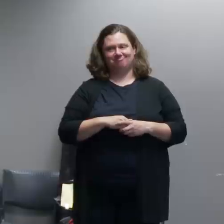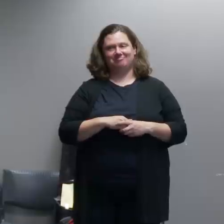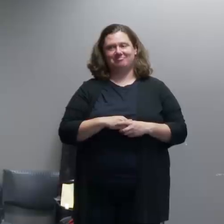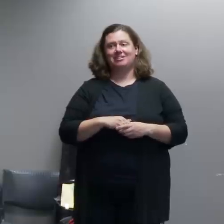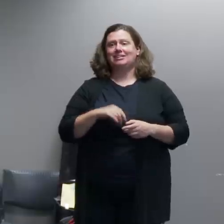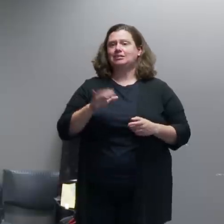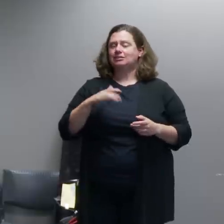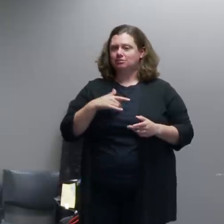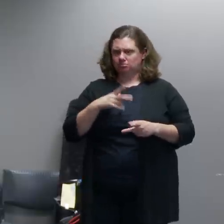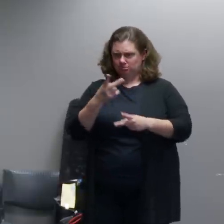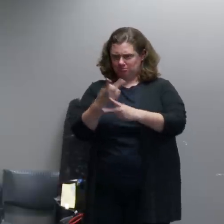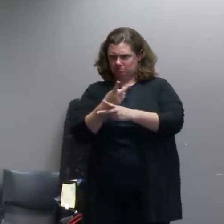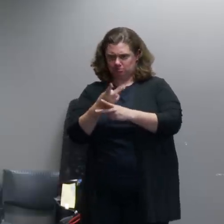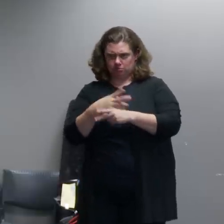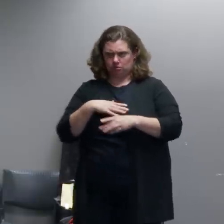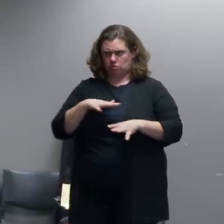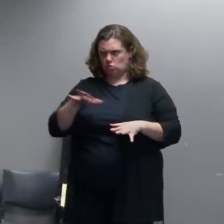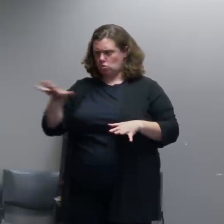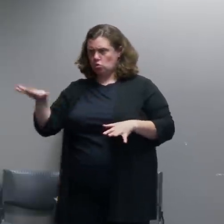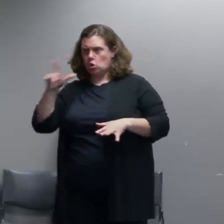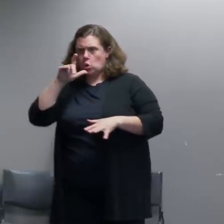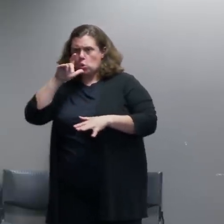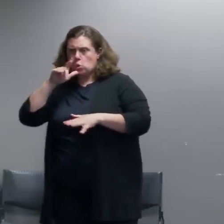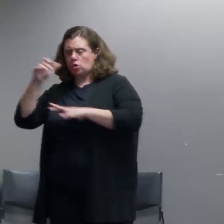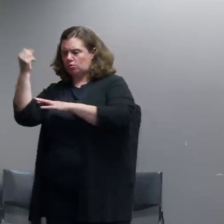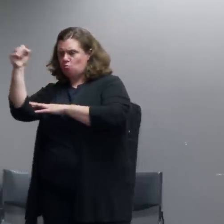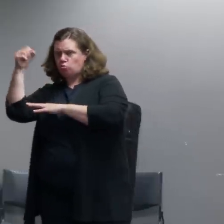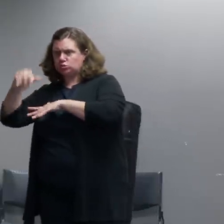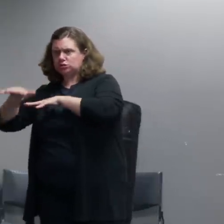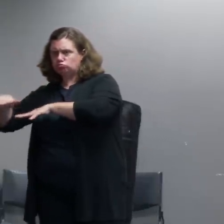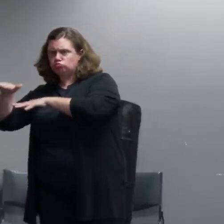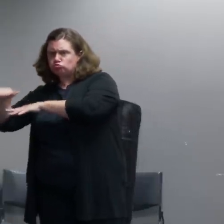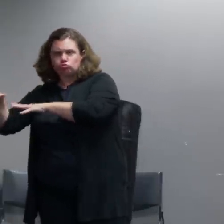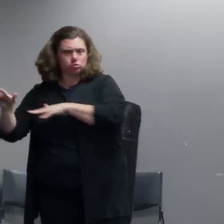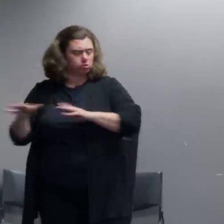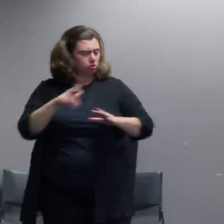distinction because what we don't want is to